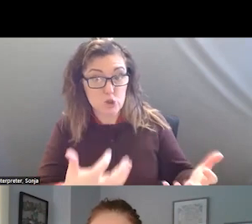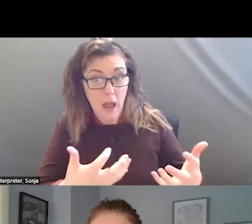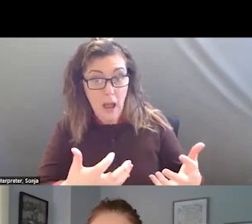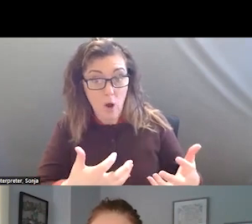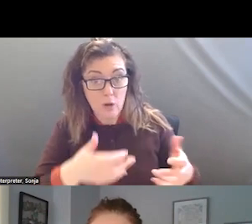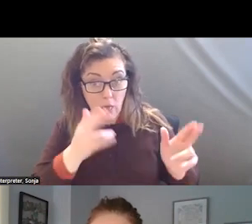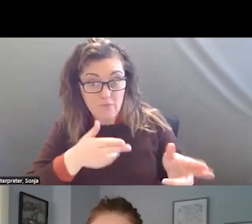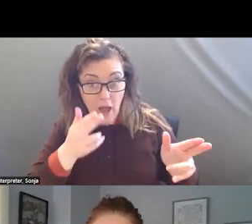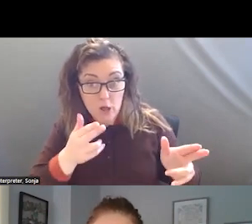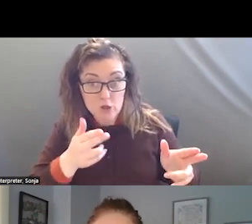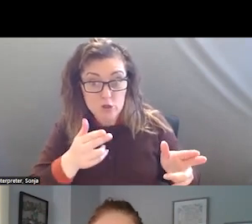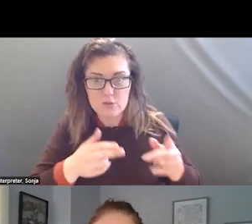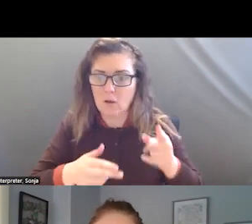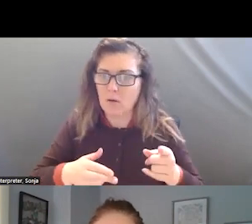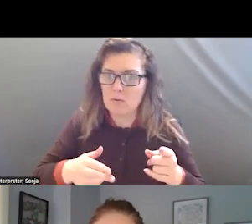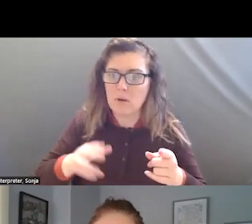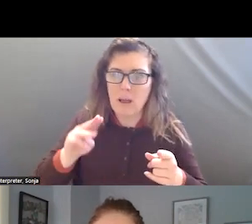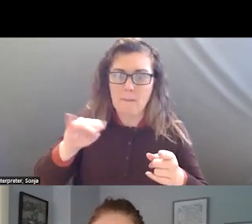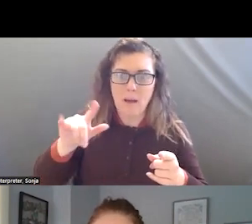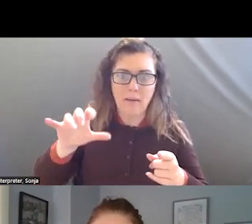HE DIED. -- OUR BILL